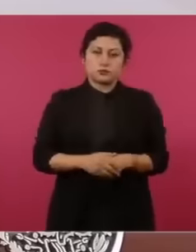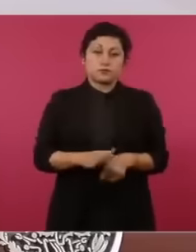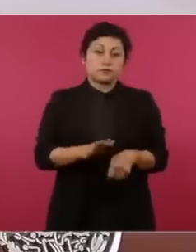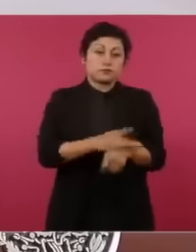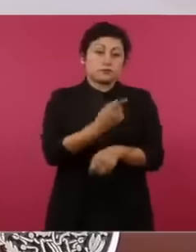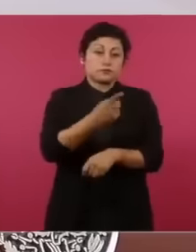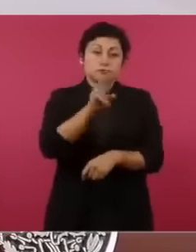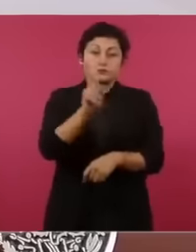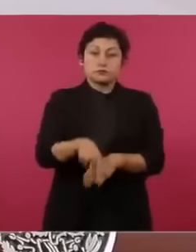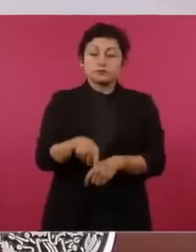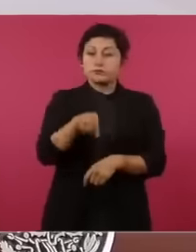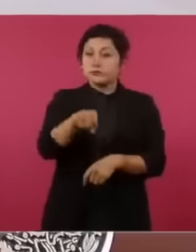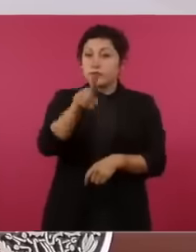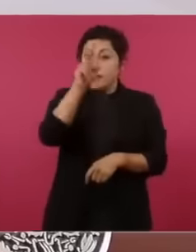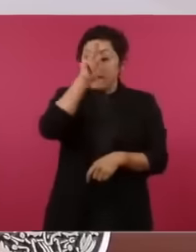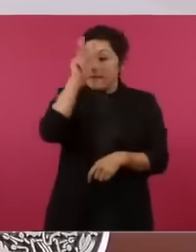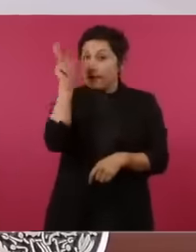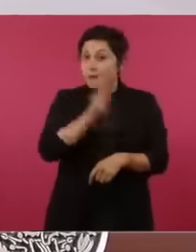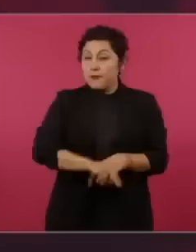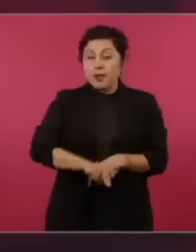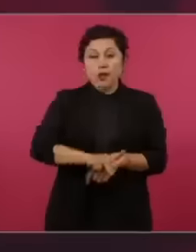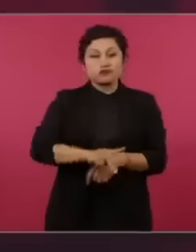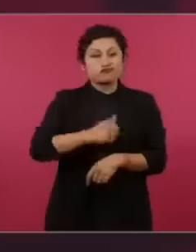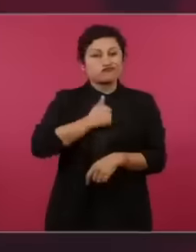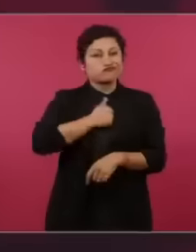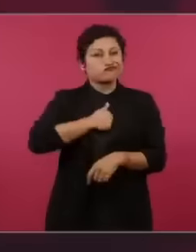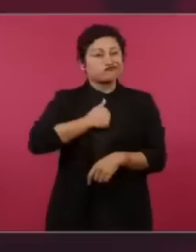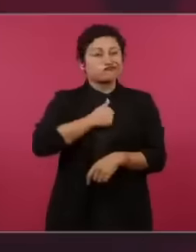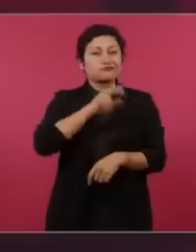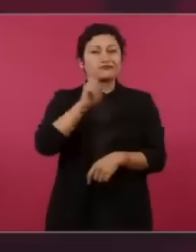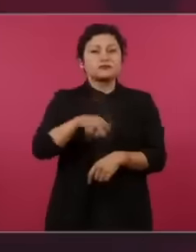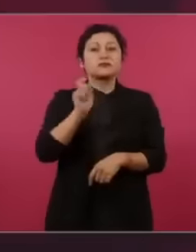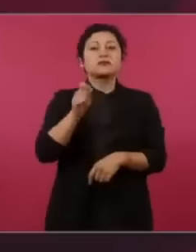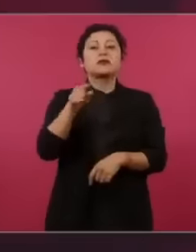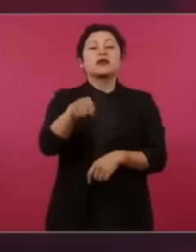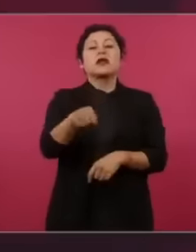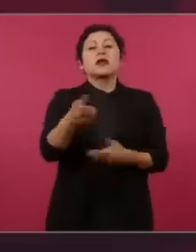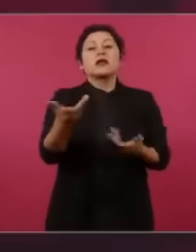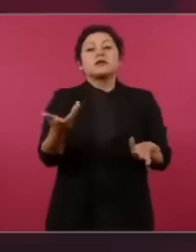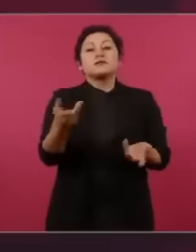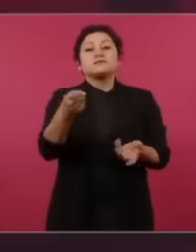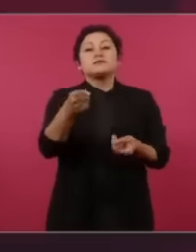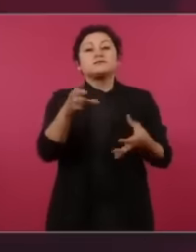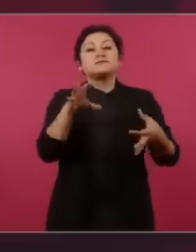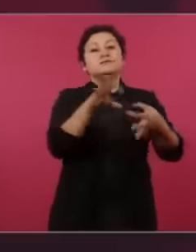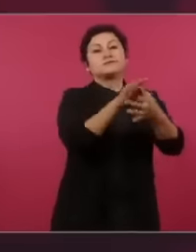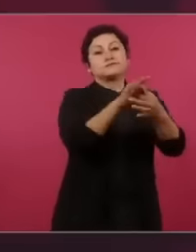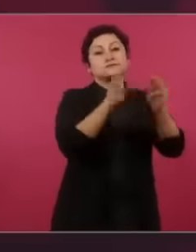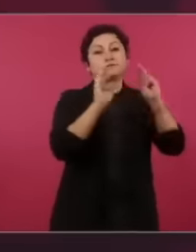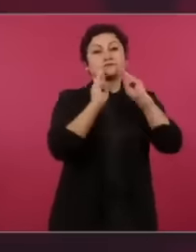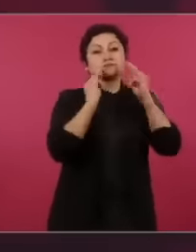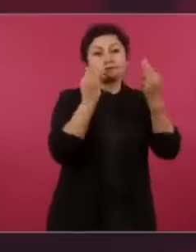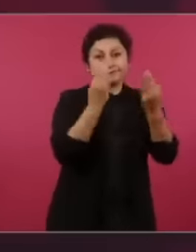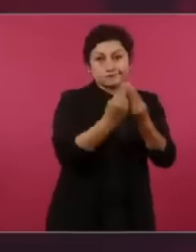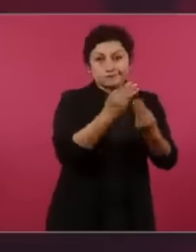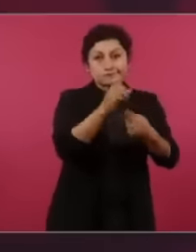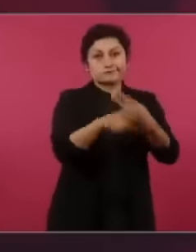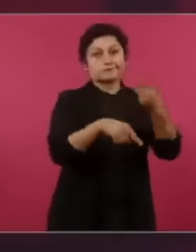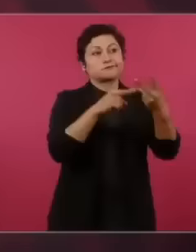is that they are at the service of organized crime and white collar crime